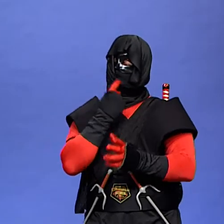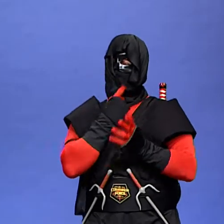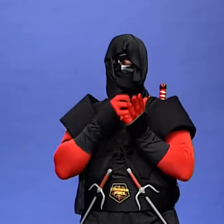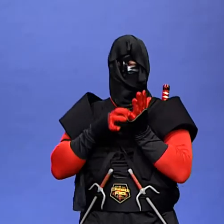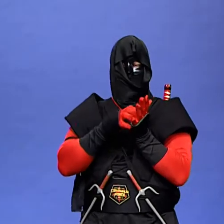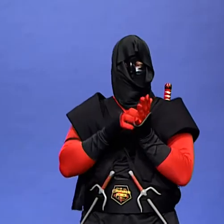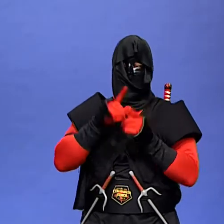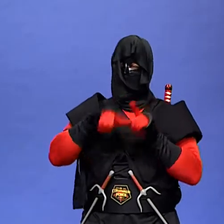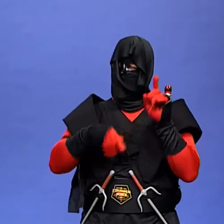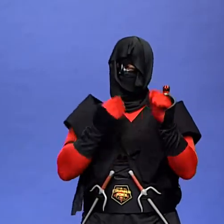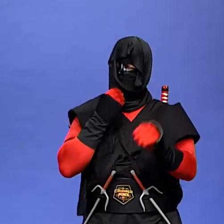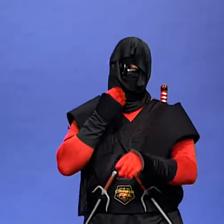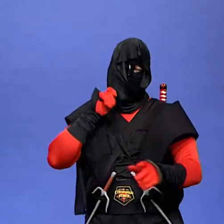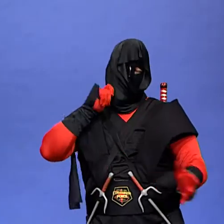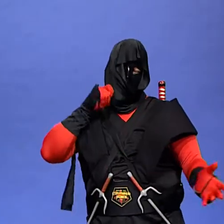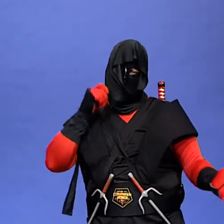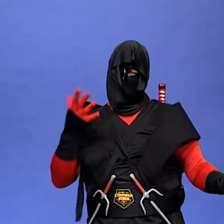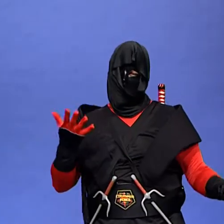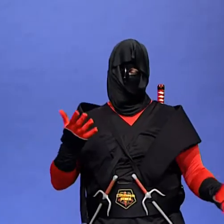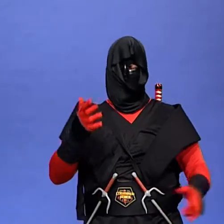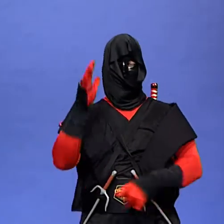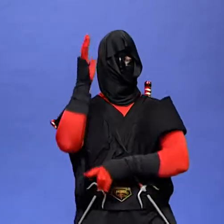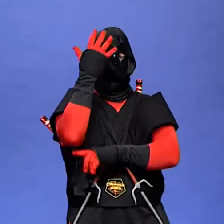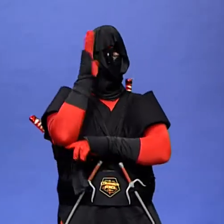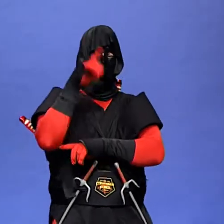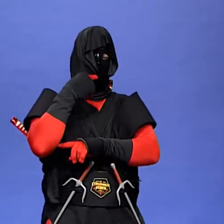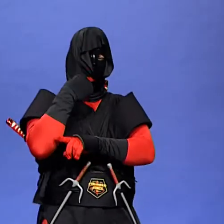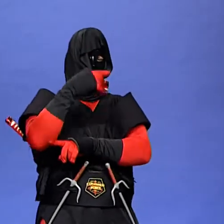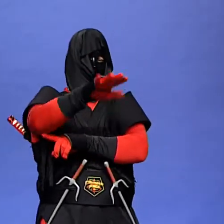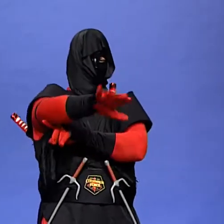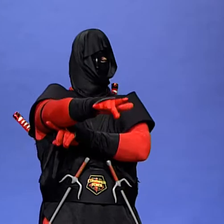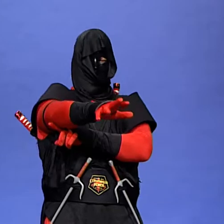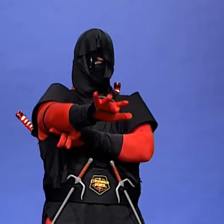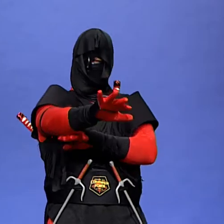my branches are gone said the tree you can not swing on them